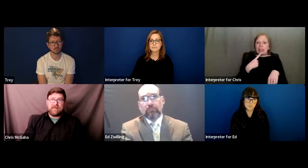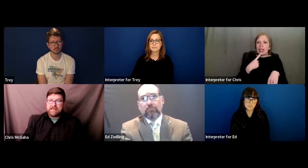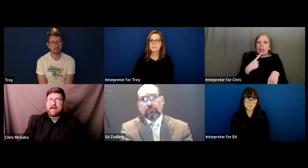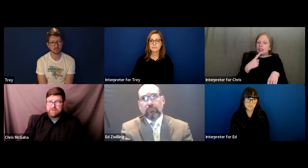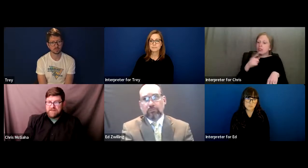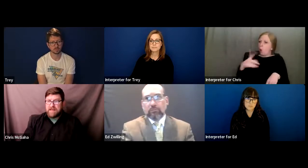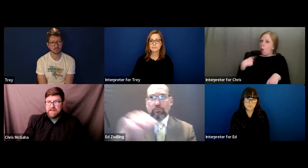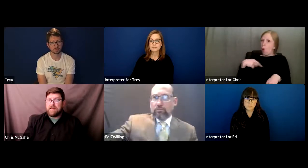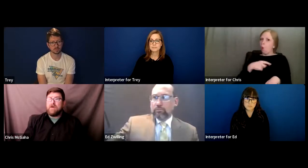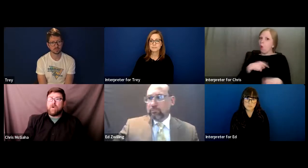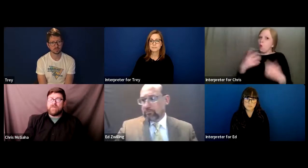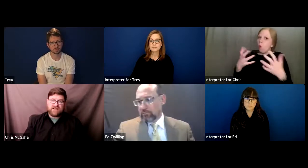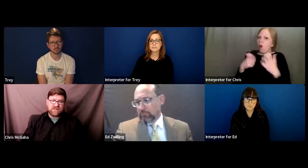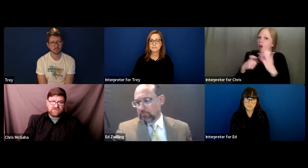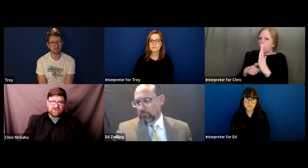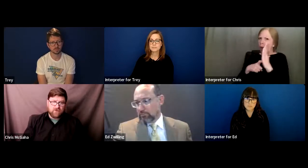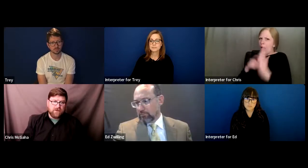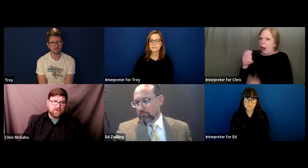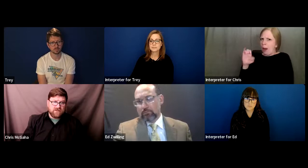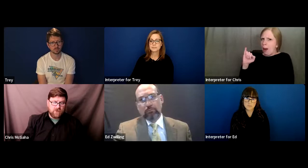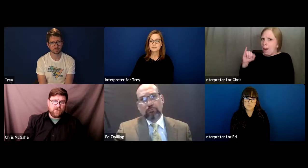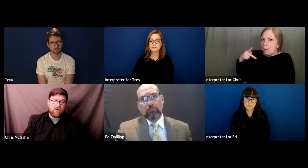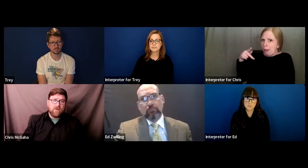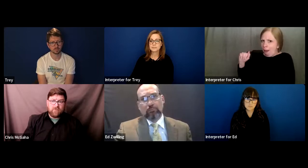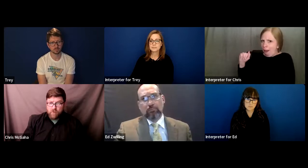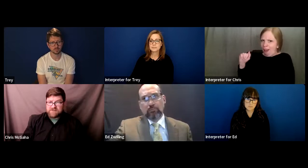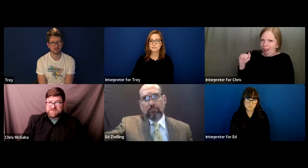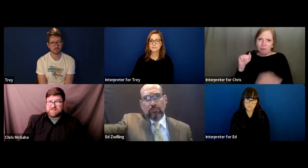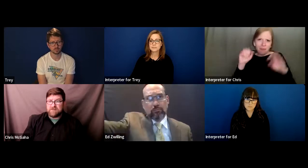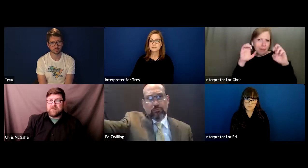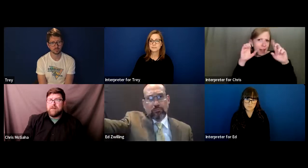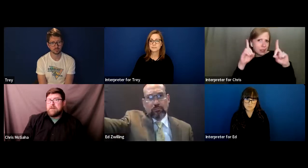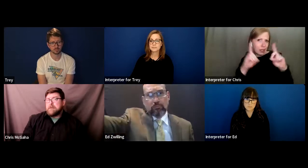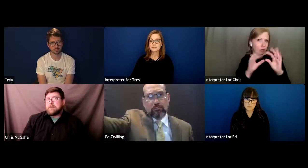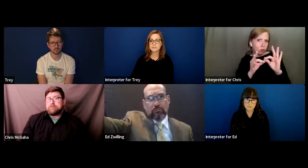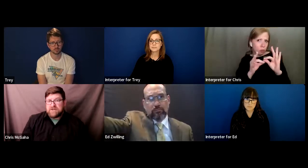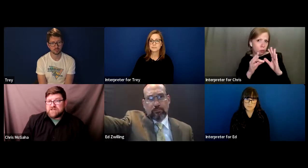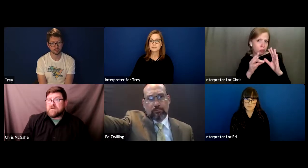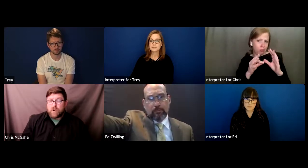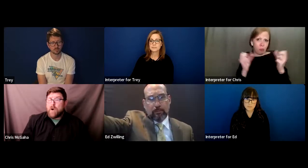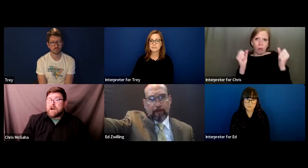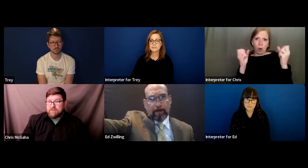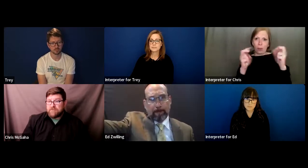EIPA or the Educational Interpreter Performance Assessment, there's not a requirement for